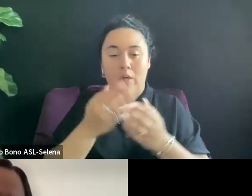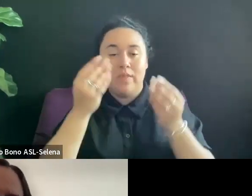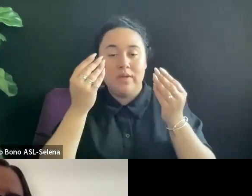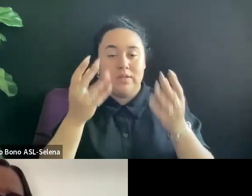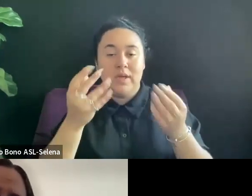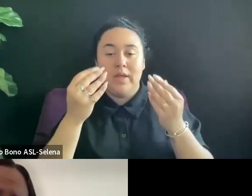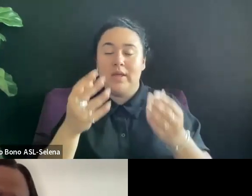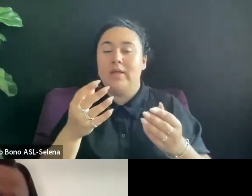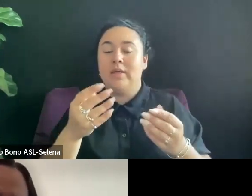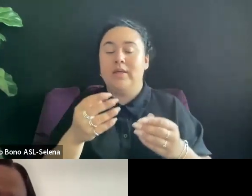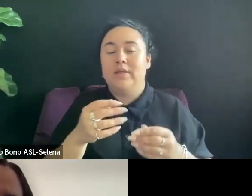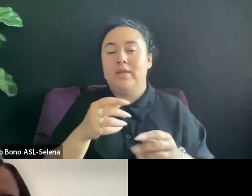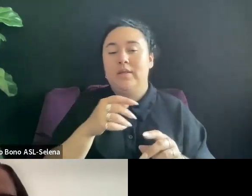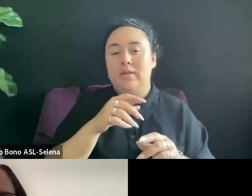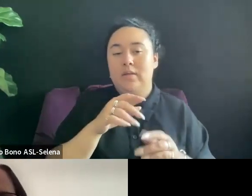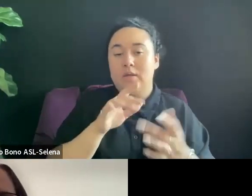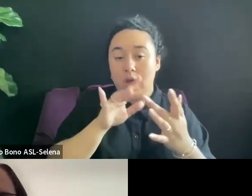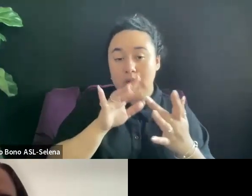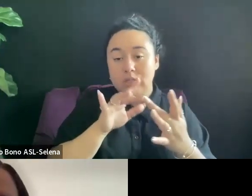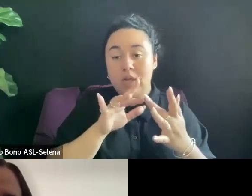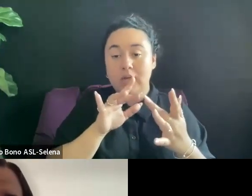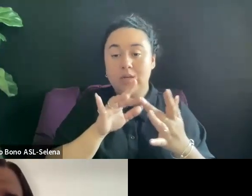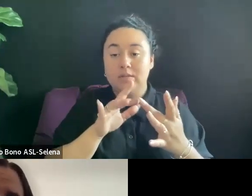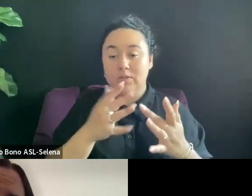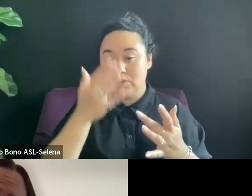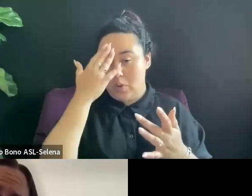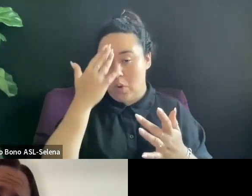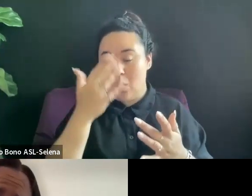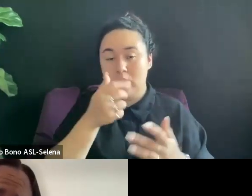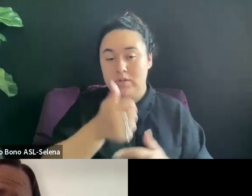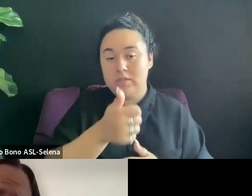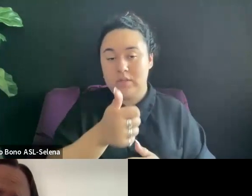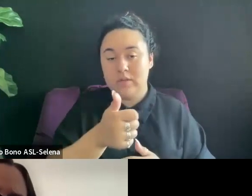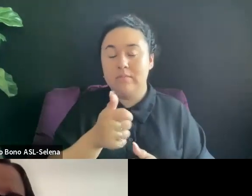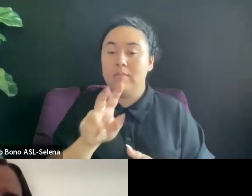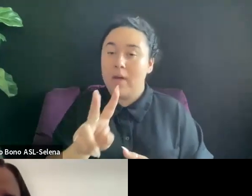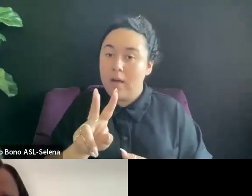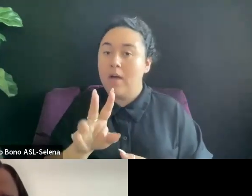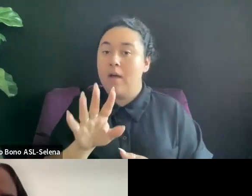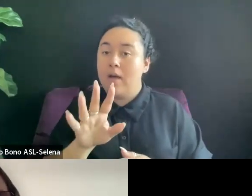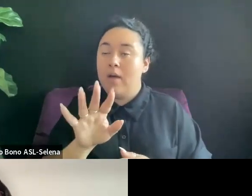THE PROBLEM IS IT'S A LOT OF WORK.